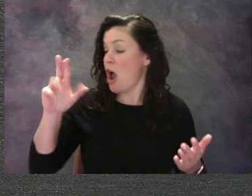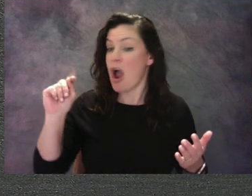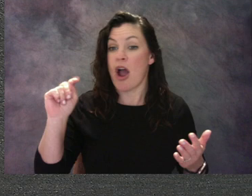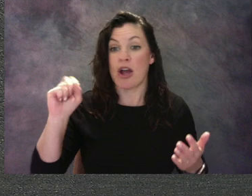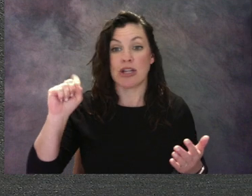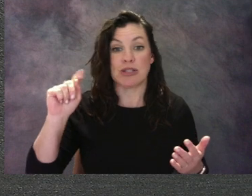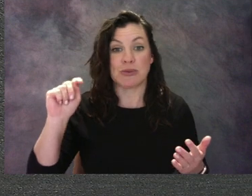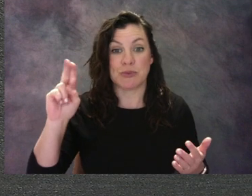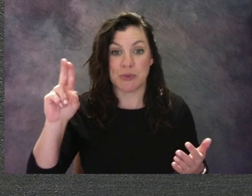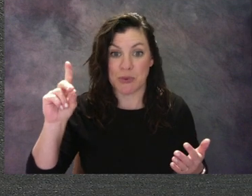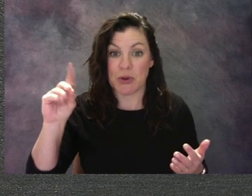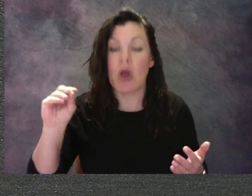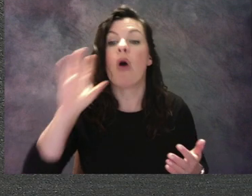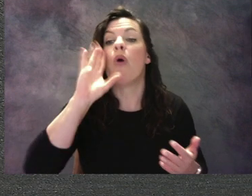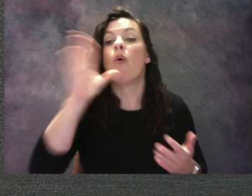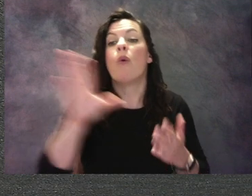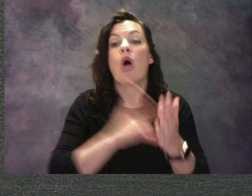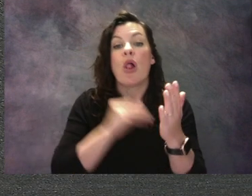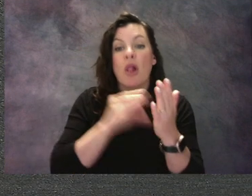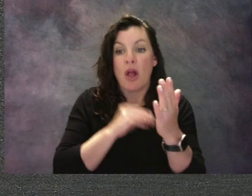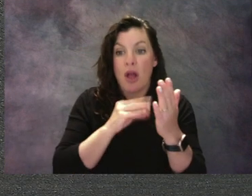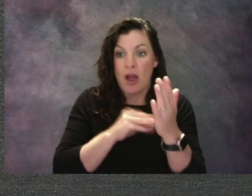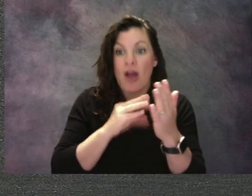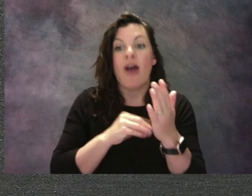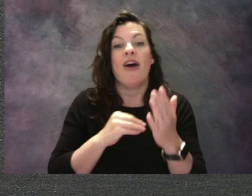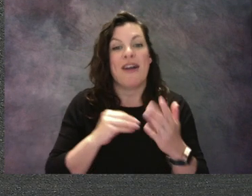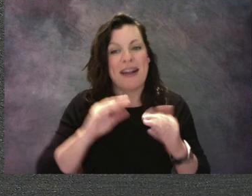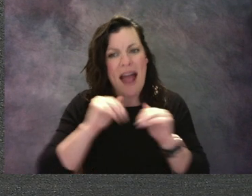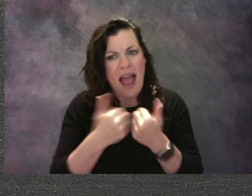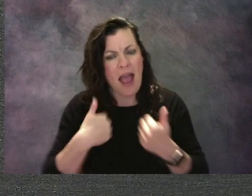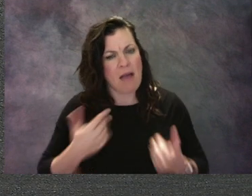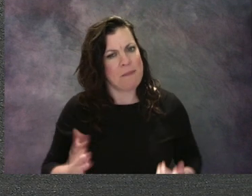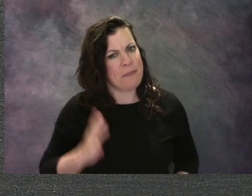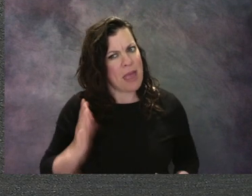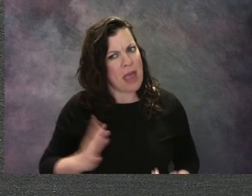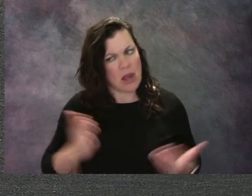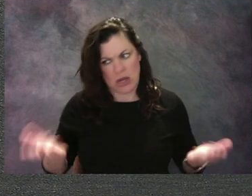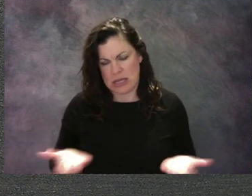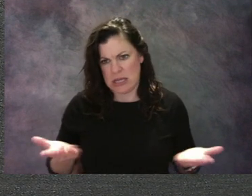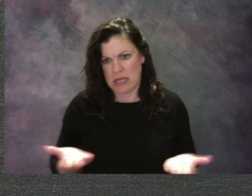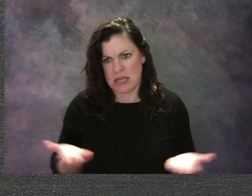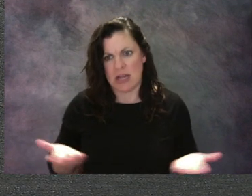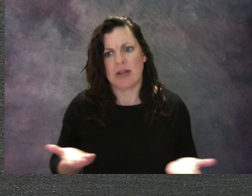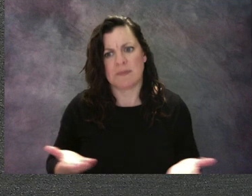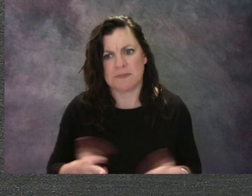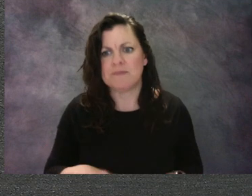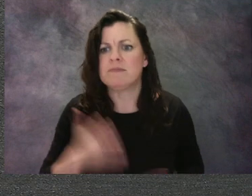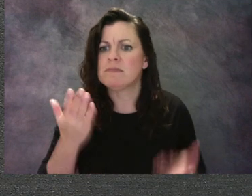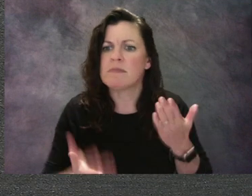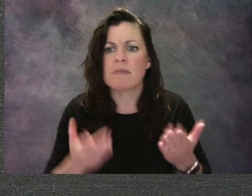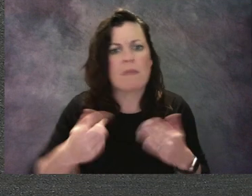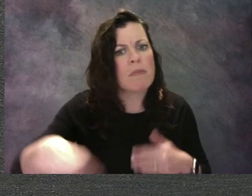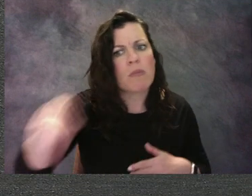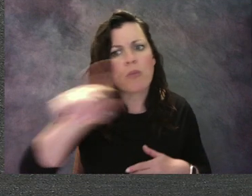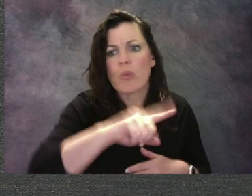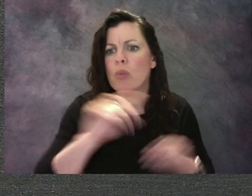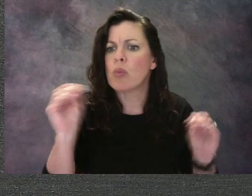and now we're gonna talk about art manners. And you might not be in a studio, you might be at home in your house working,